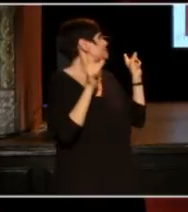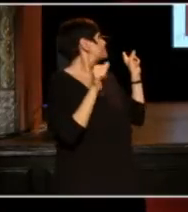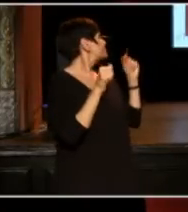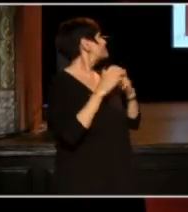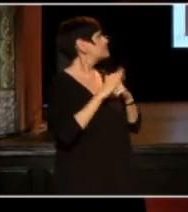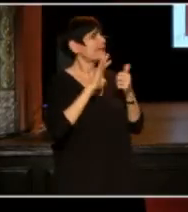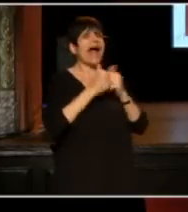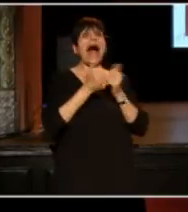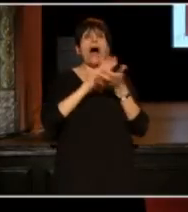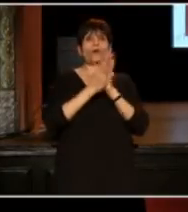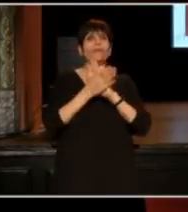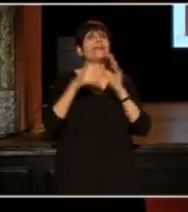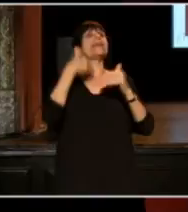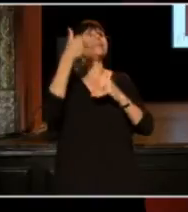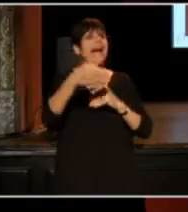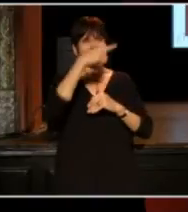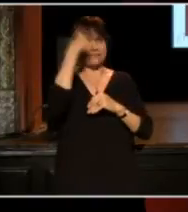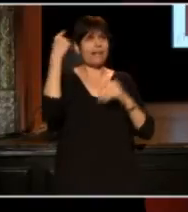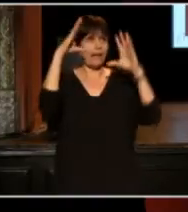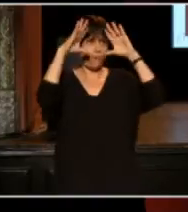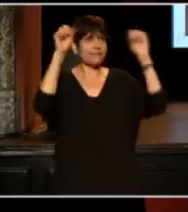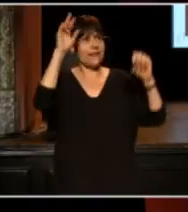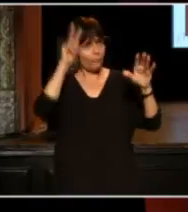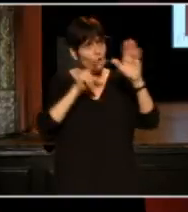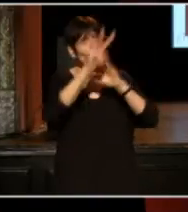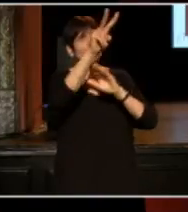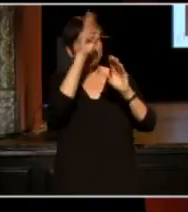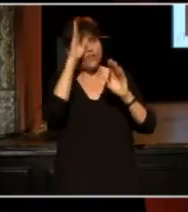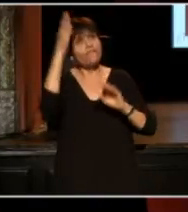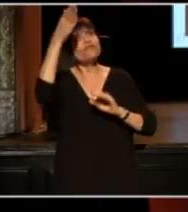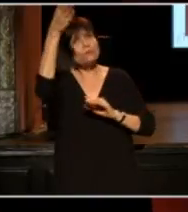and how to be the next black president. Some look into the future as well.